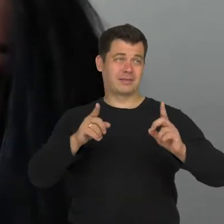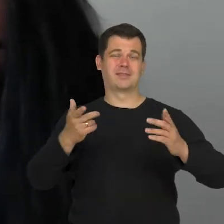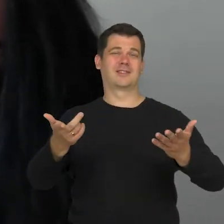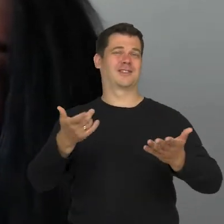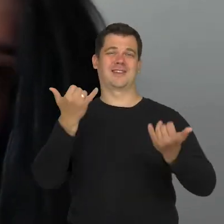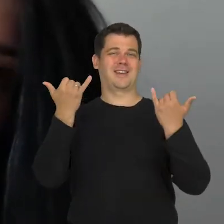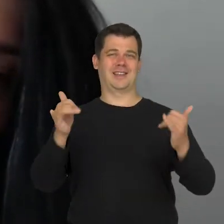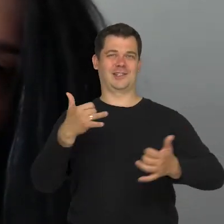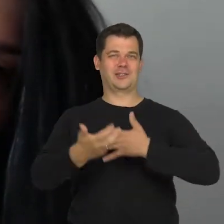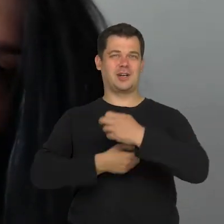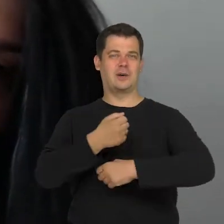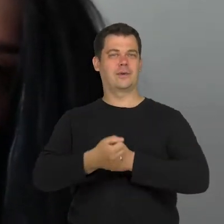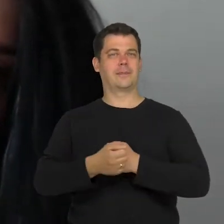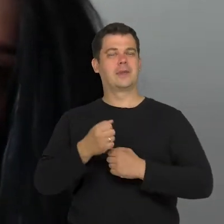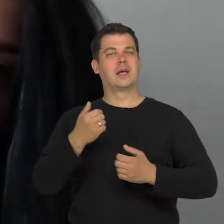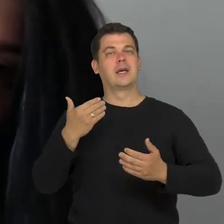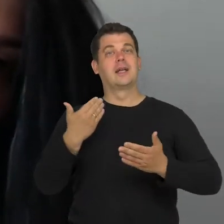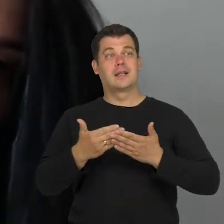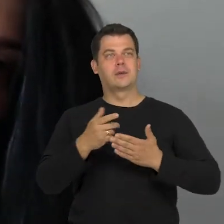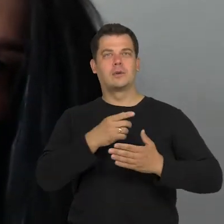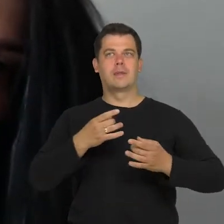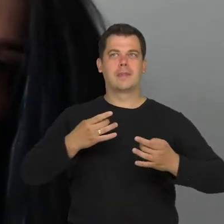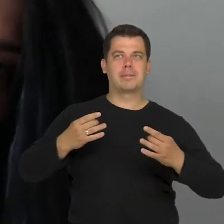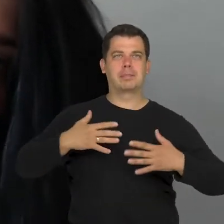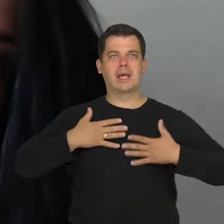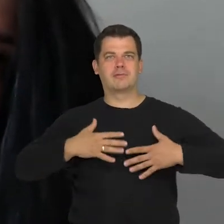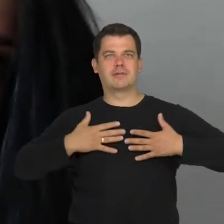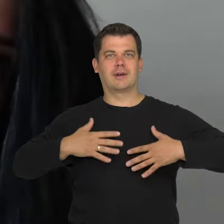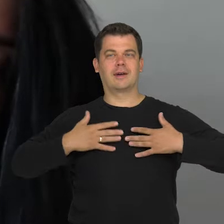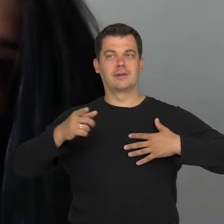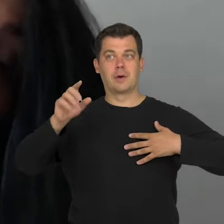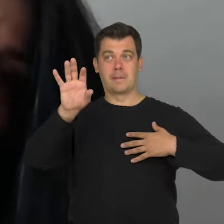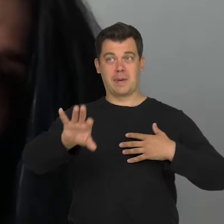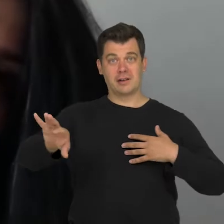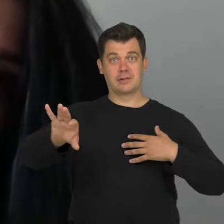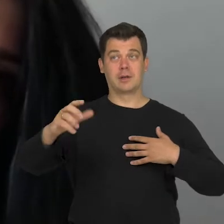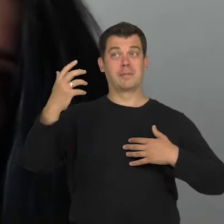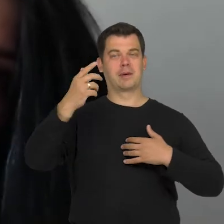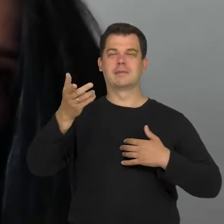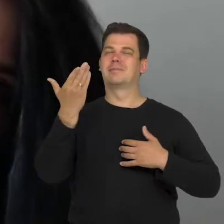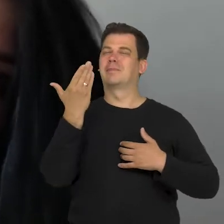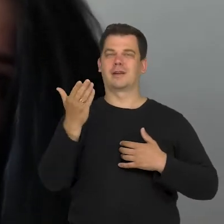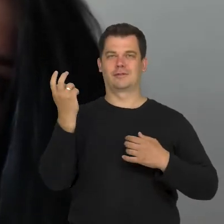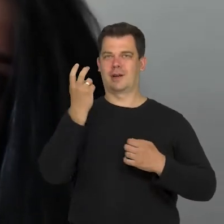So here, the tension between looking and the object is quite interesting.